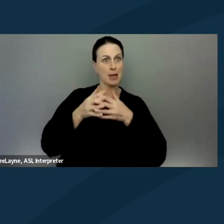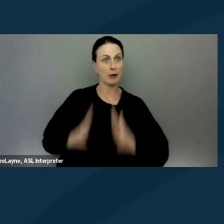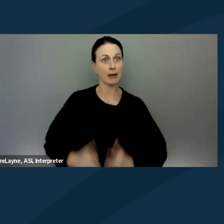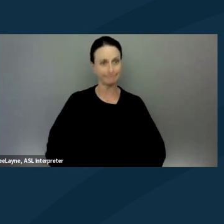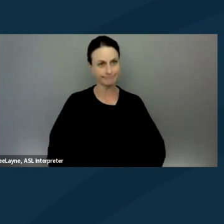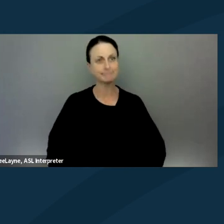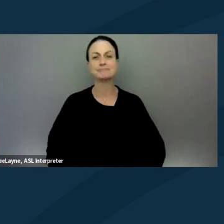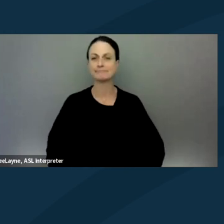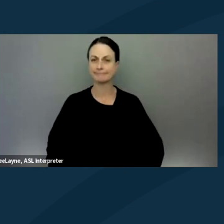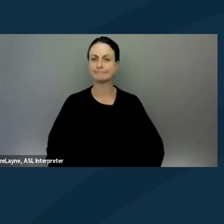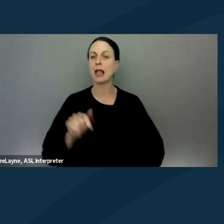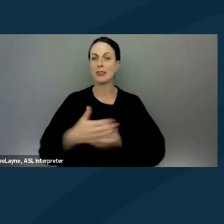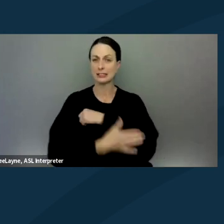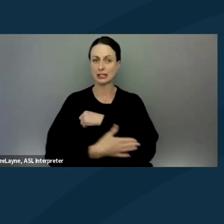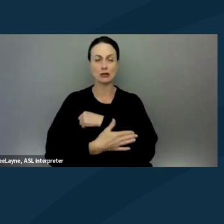This country began on protest.